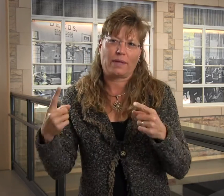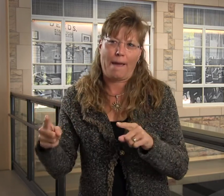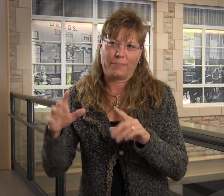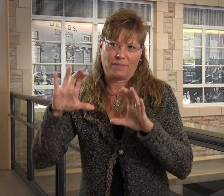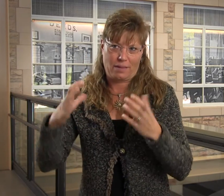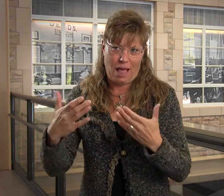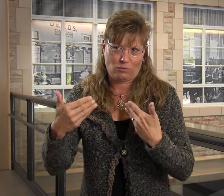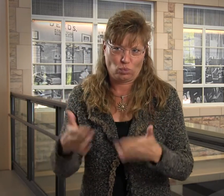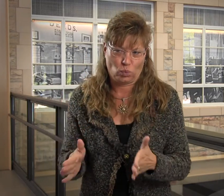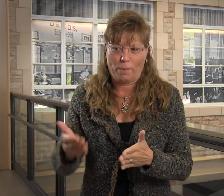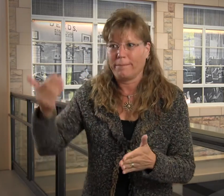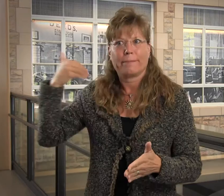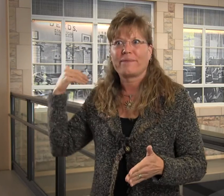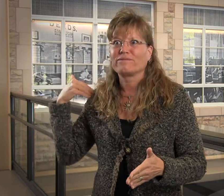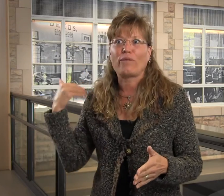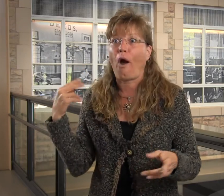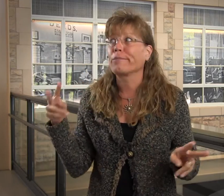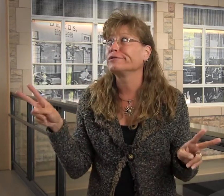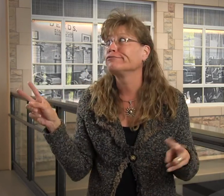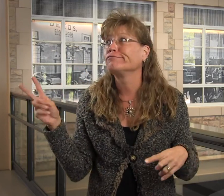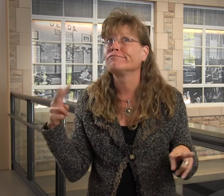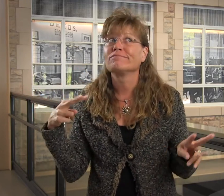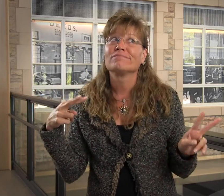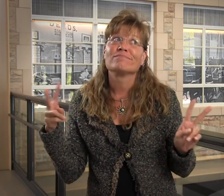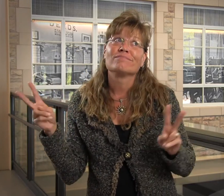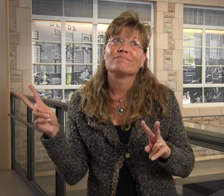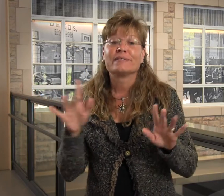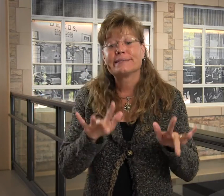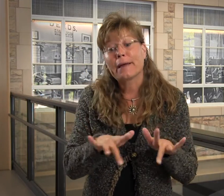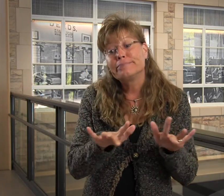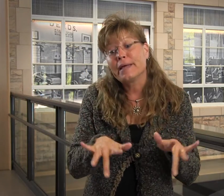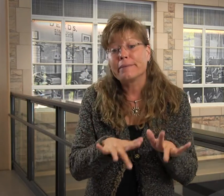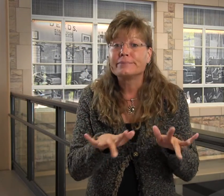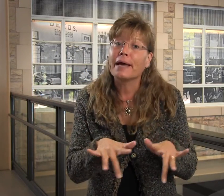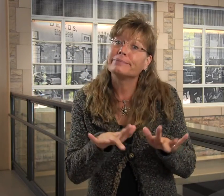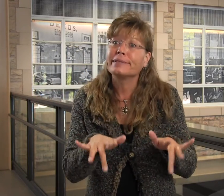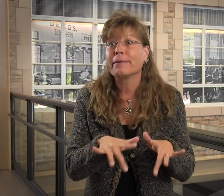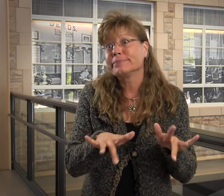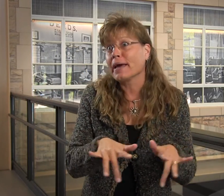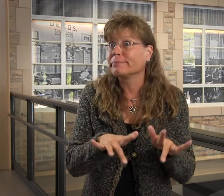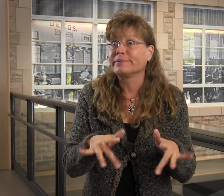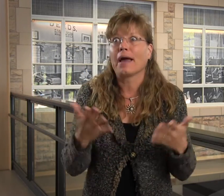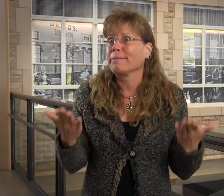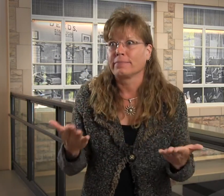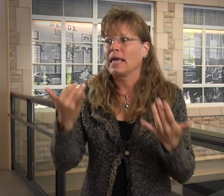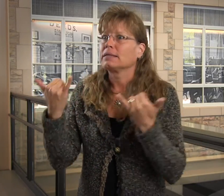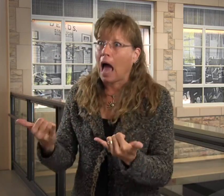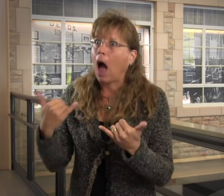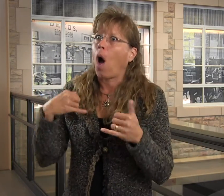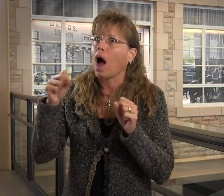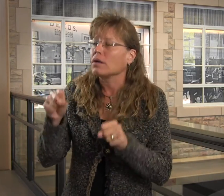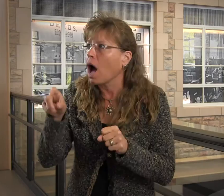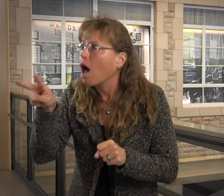place in the classroom. Prior to that, I would solely rely on the tapes. I was left to my own devices,